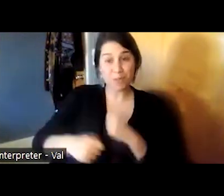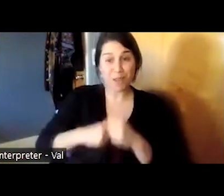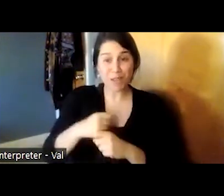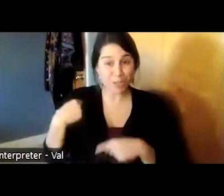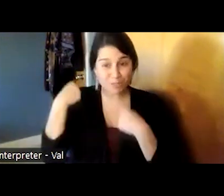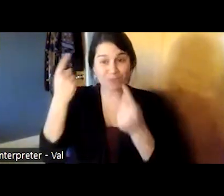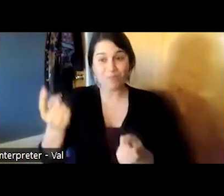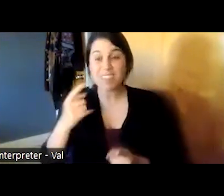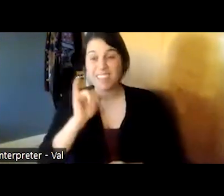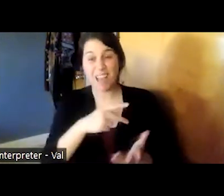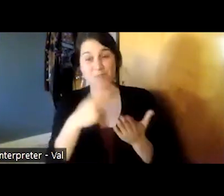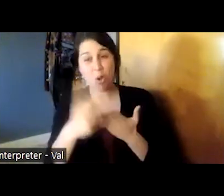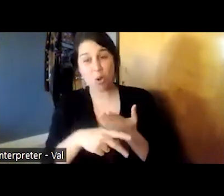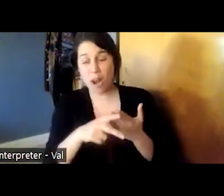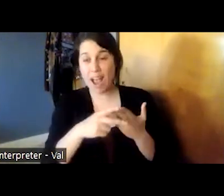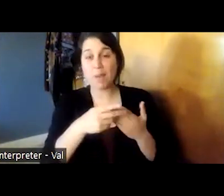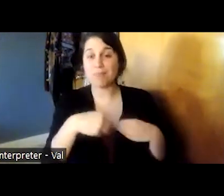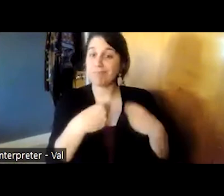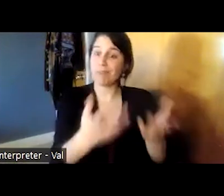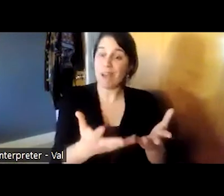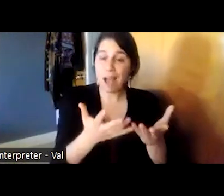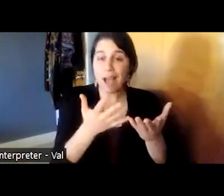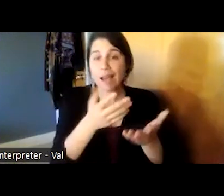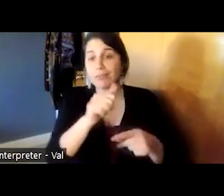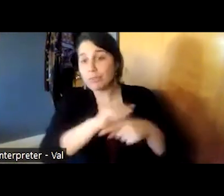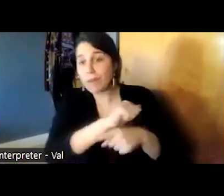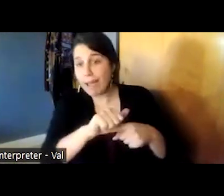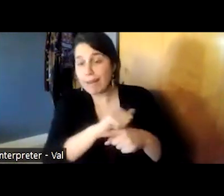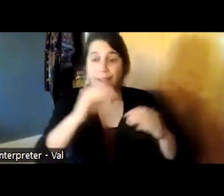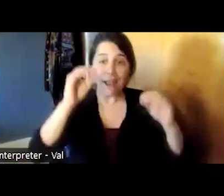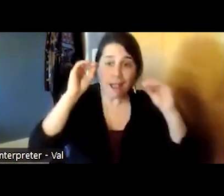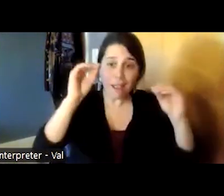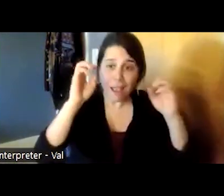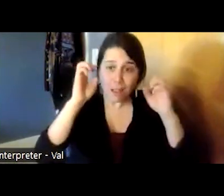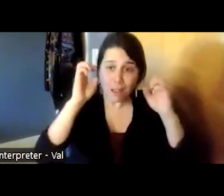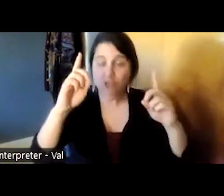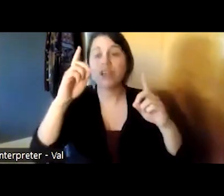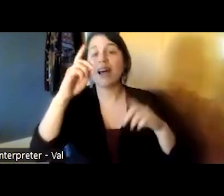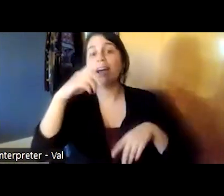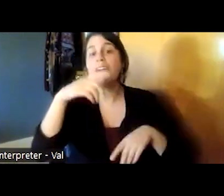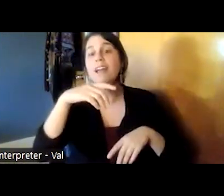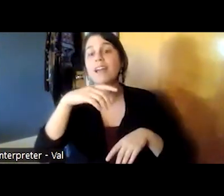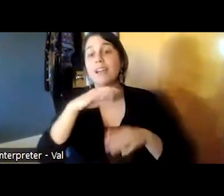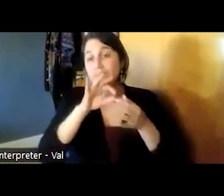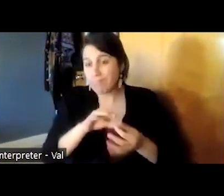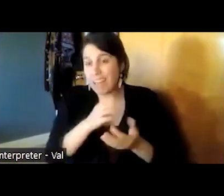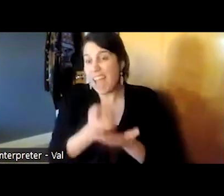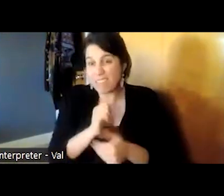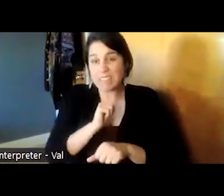this program provided training and education in evidence-based approaches to families